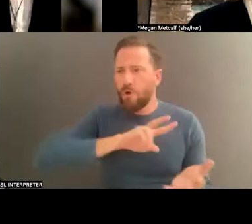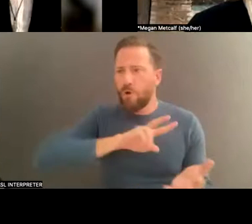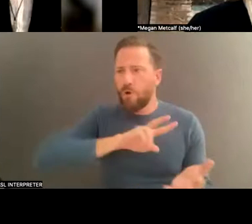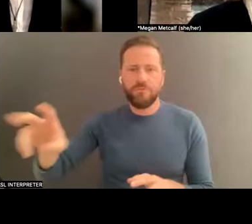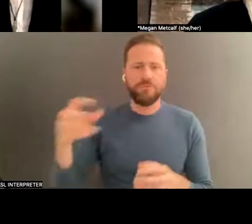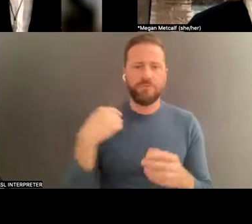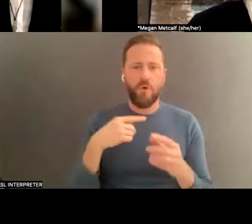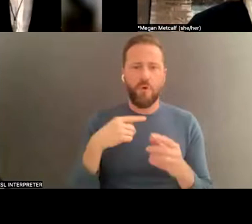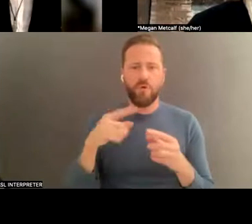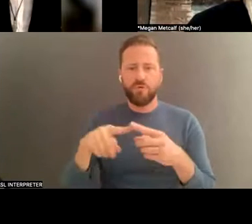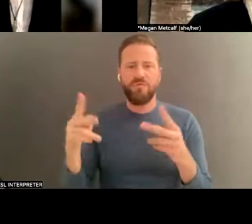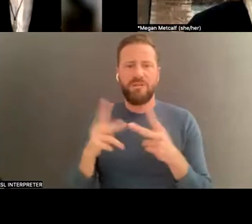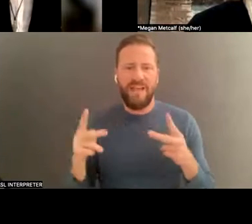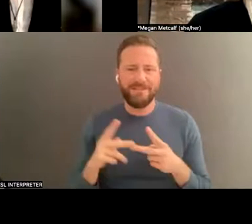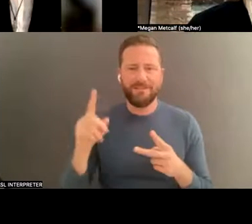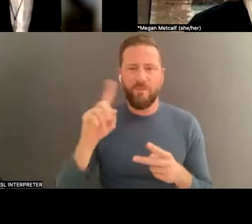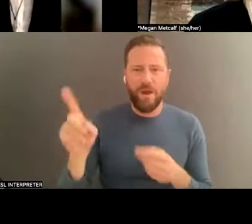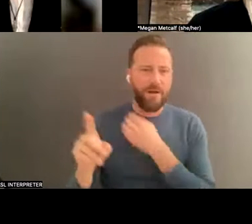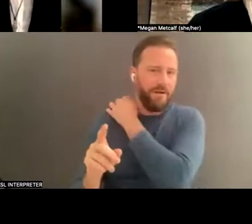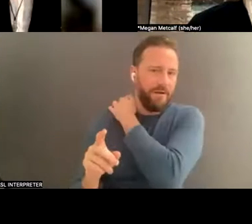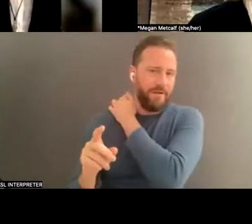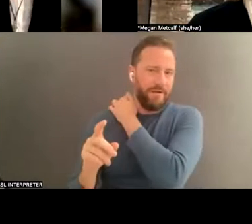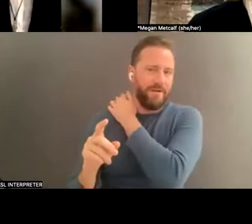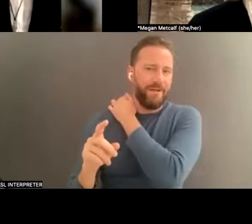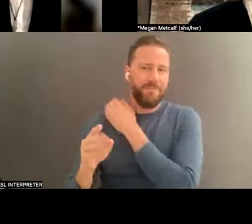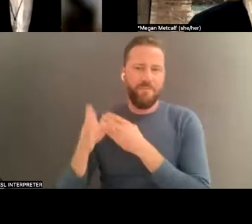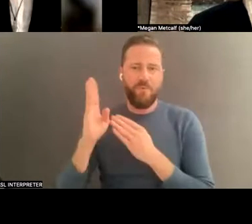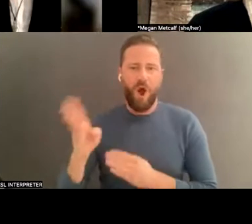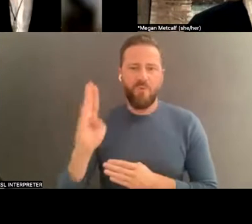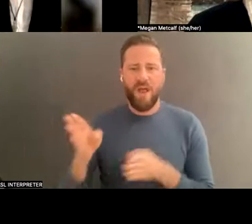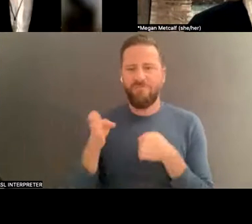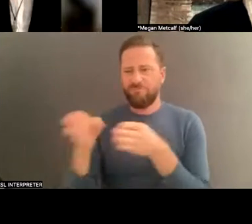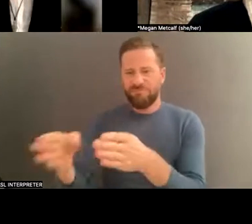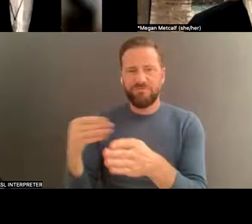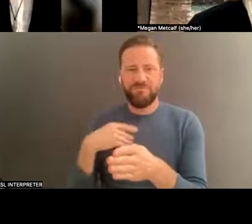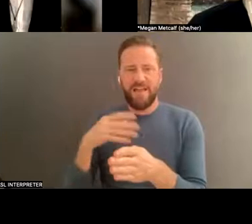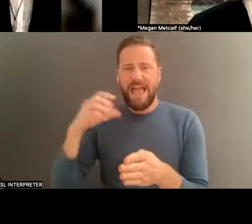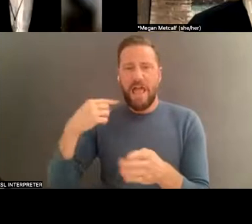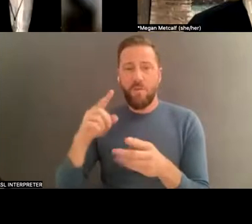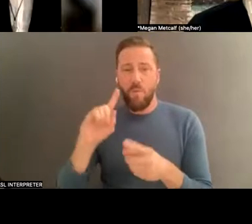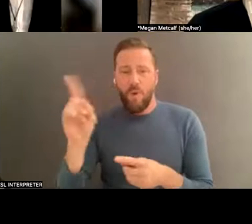plays had cigarette breaks we'd go right in front of the cigarette break, breakdance, and